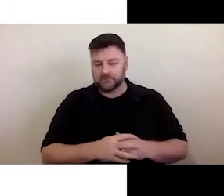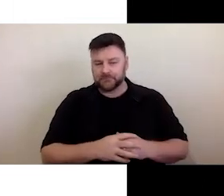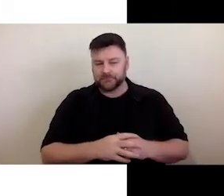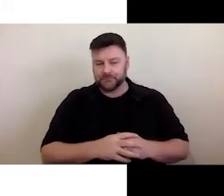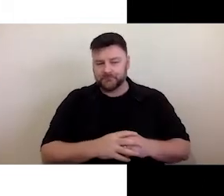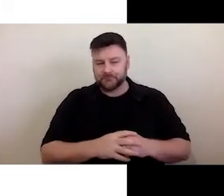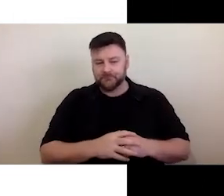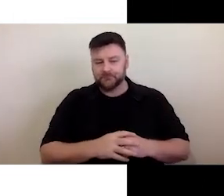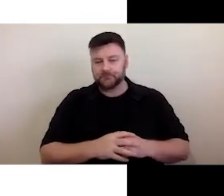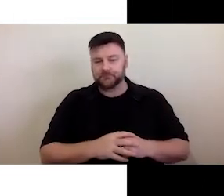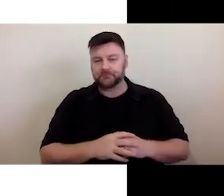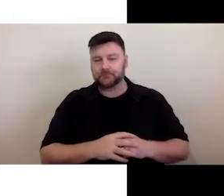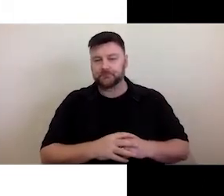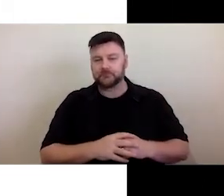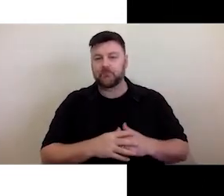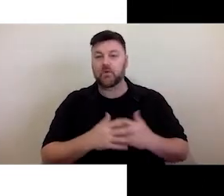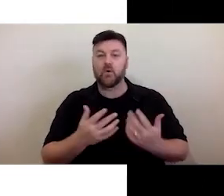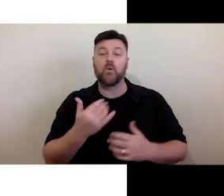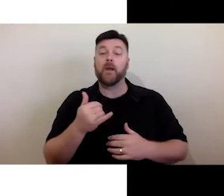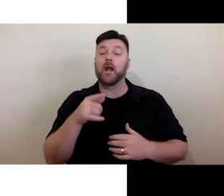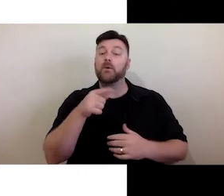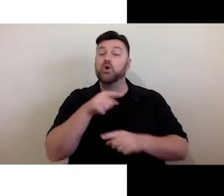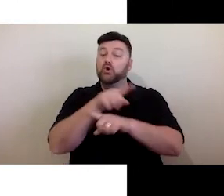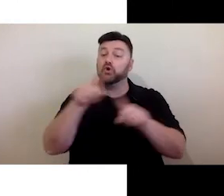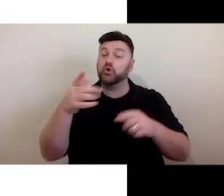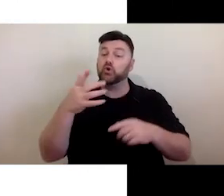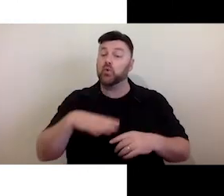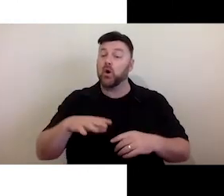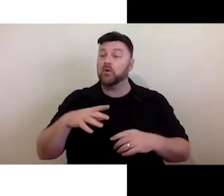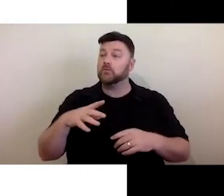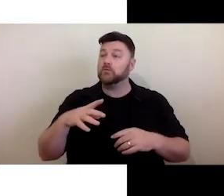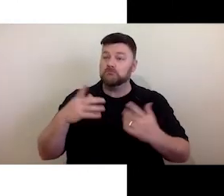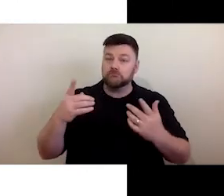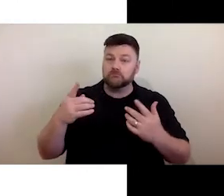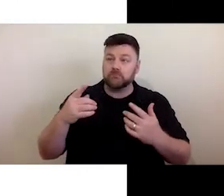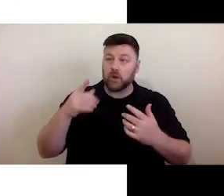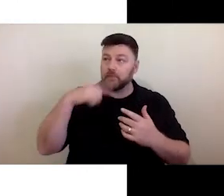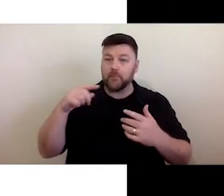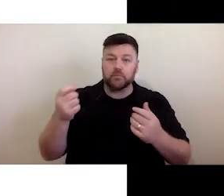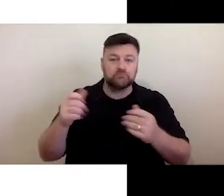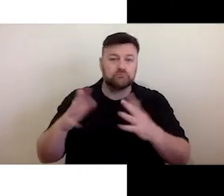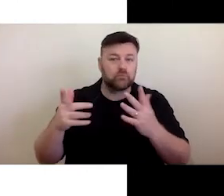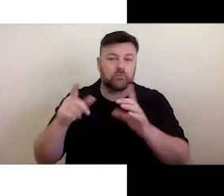you know, trying to attract the non-disabled sector who may be